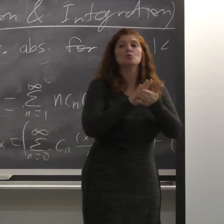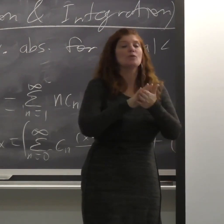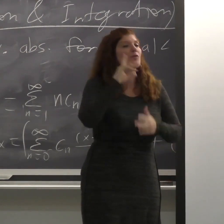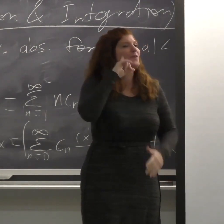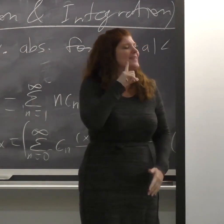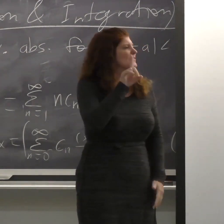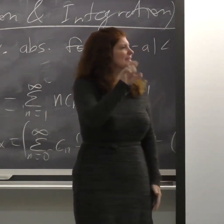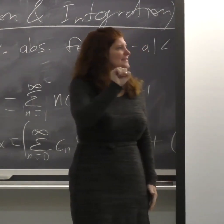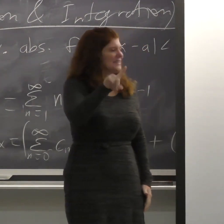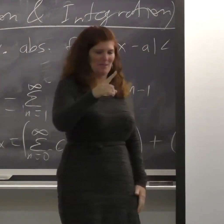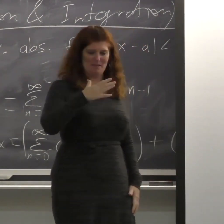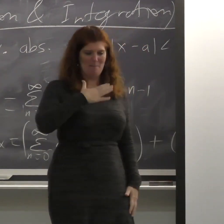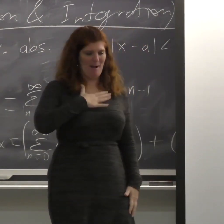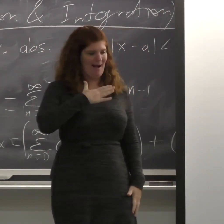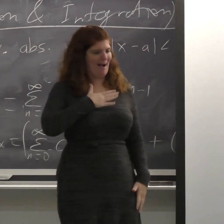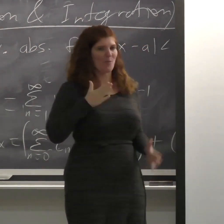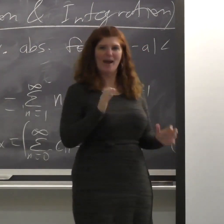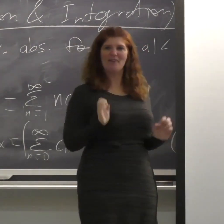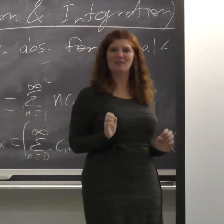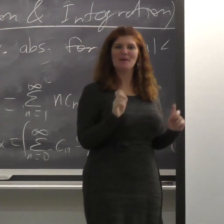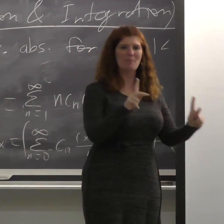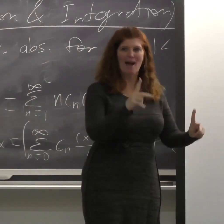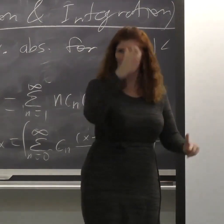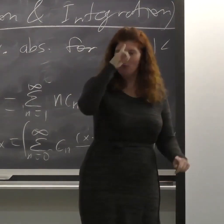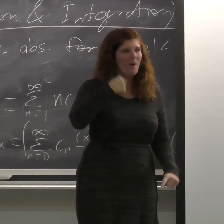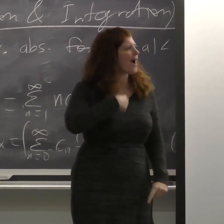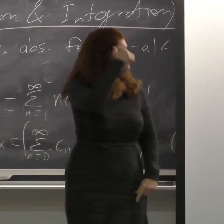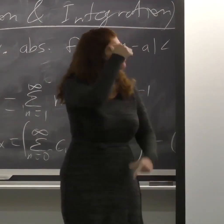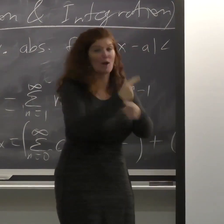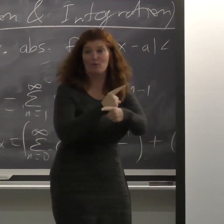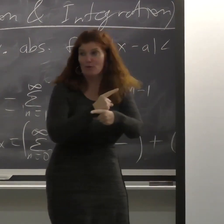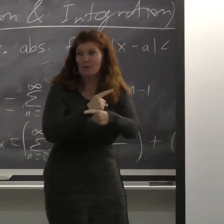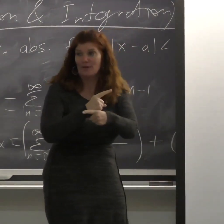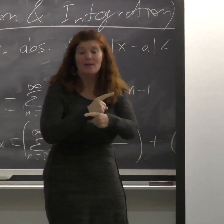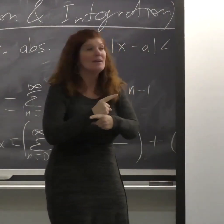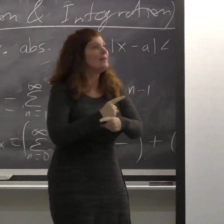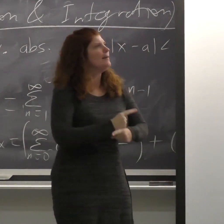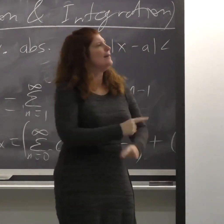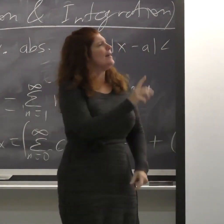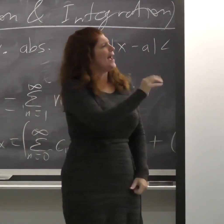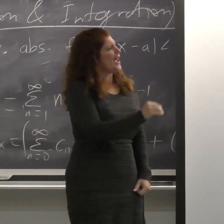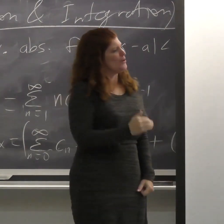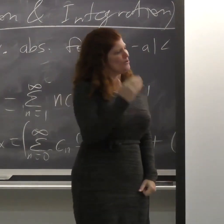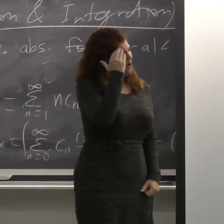That was my way of giving back to my brother. And knowing them as a small child,